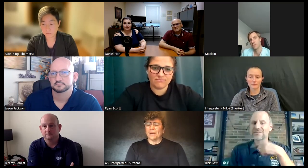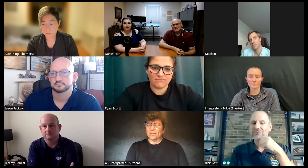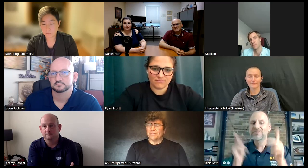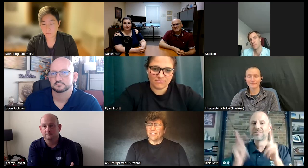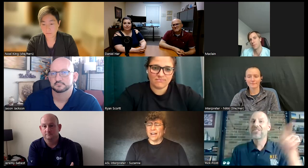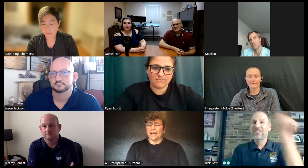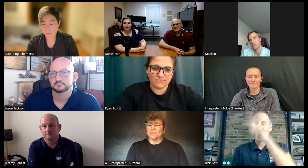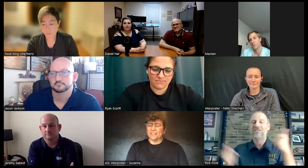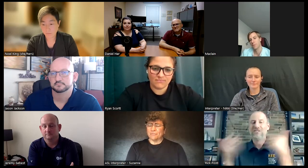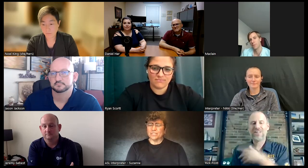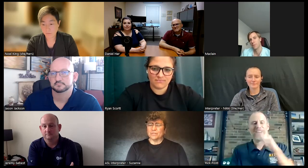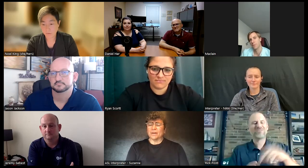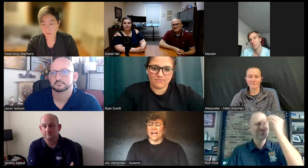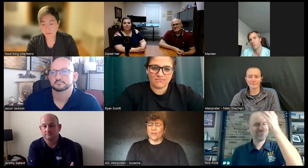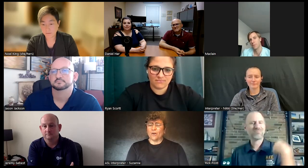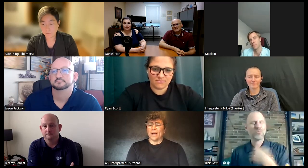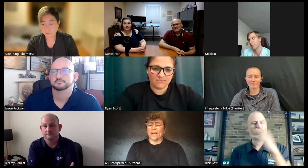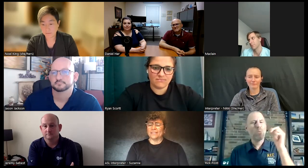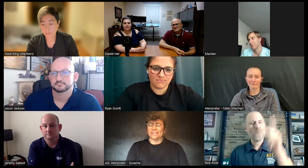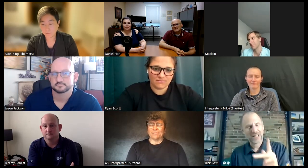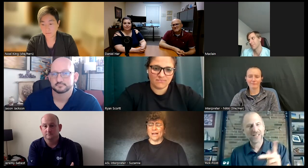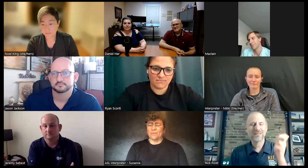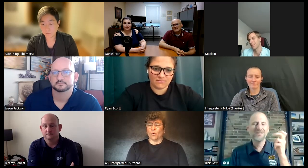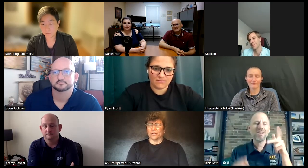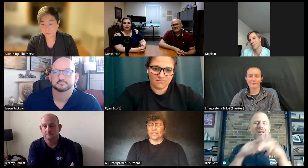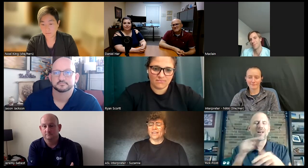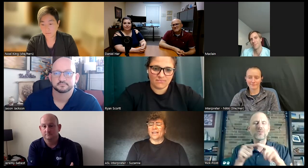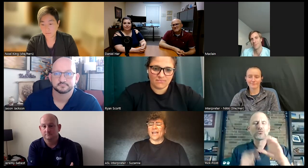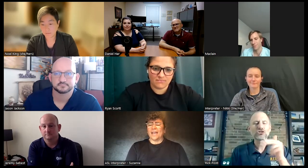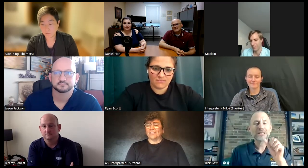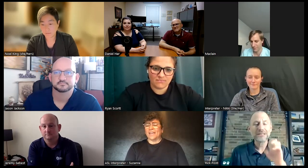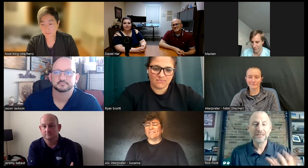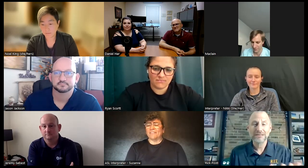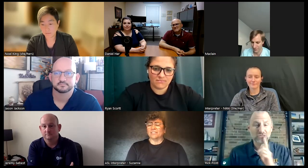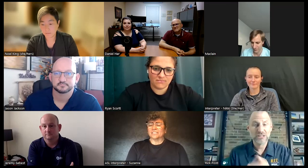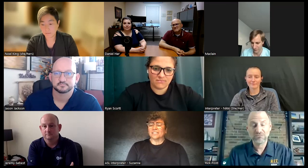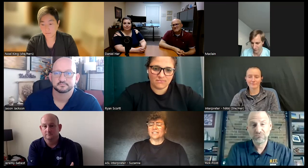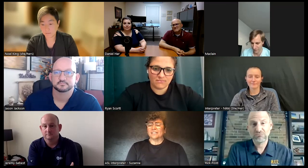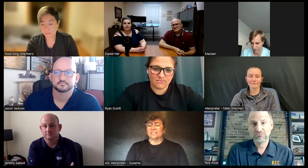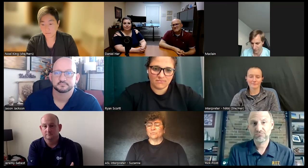I'm going to be fine I'm a deaf person but I know my my worth and they felt uh